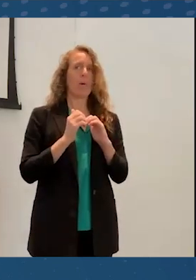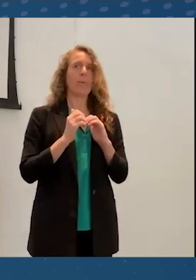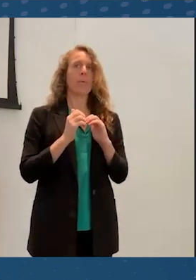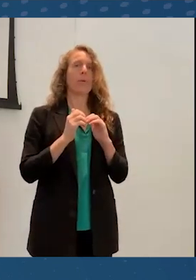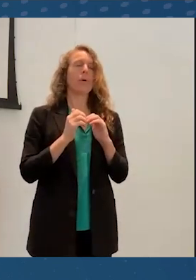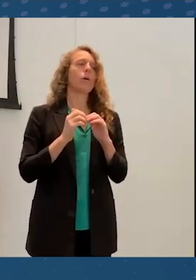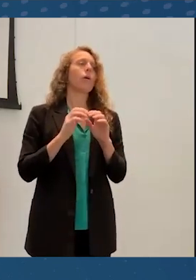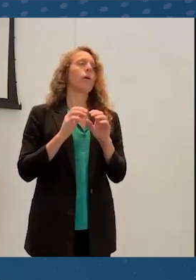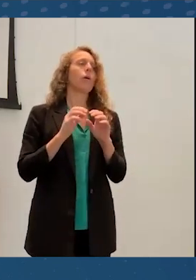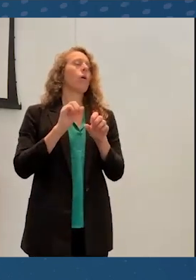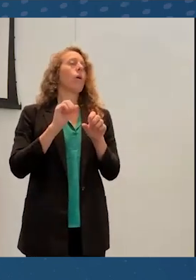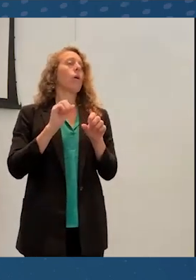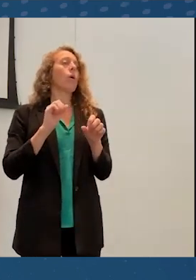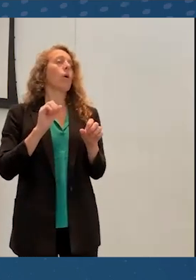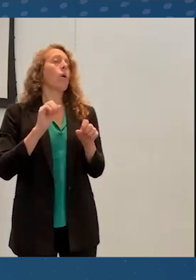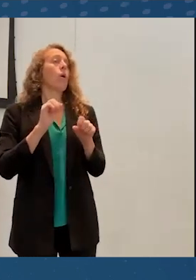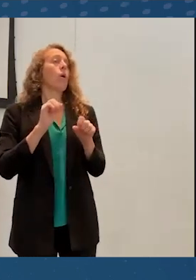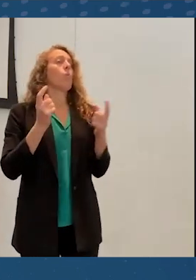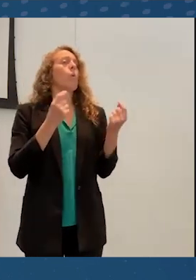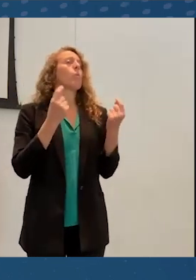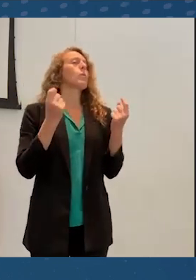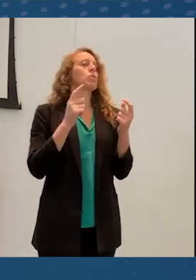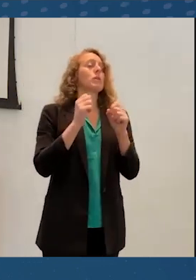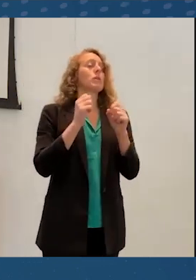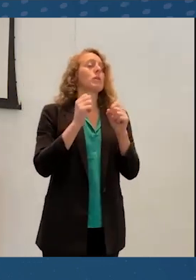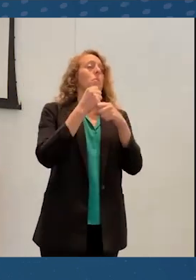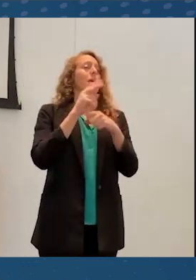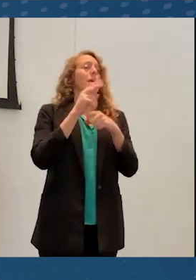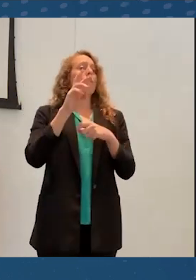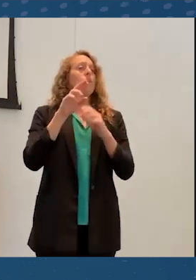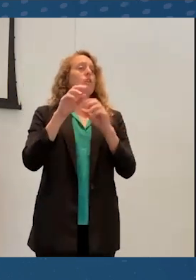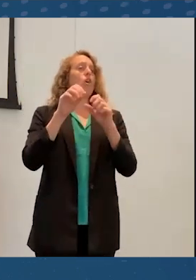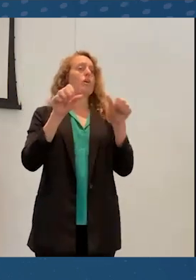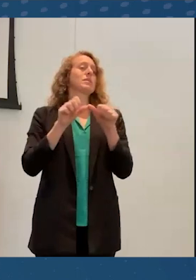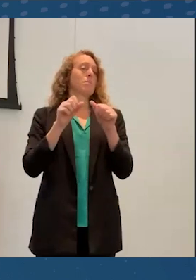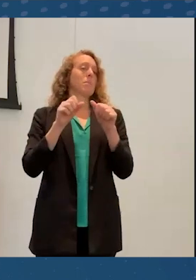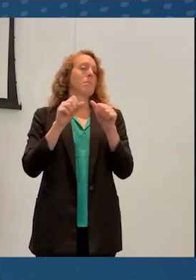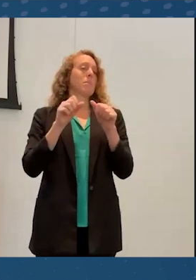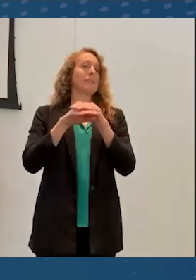being done on making virtual reality spaces accessible can also address some of the equity issues